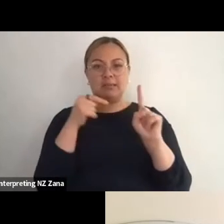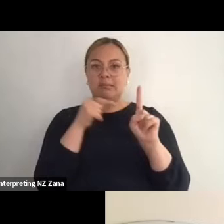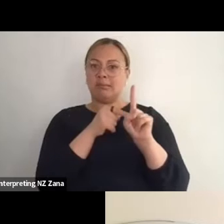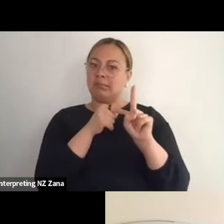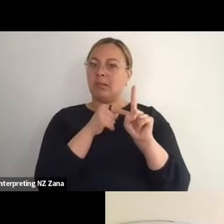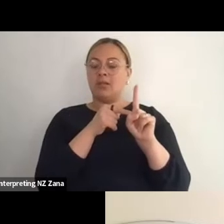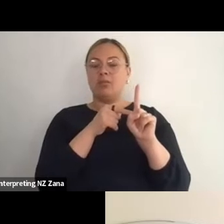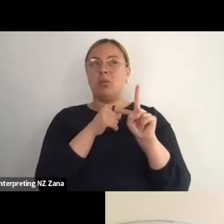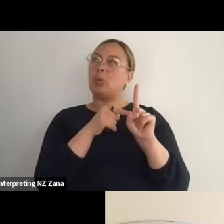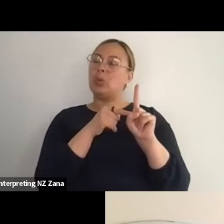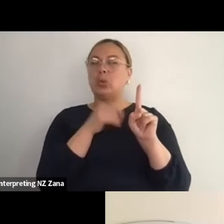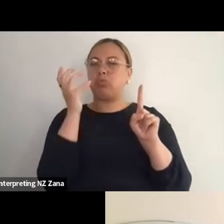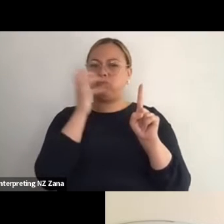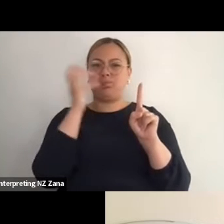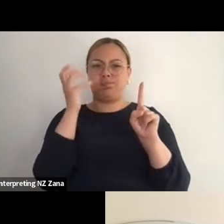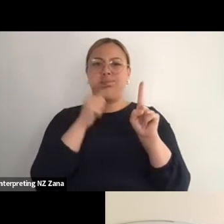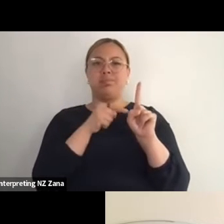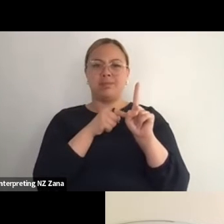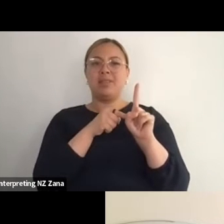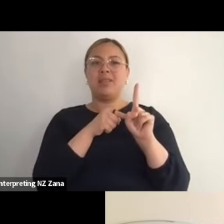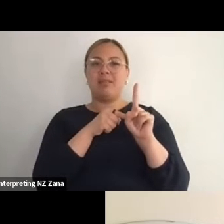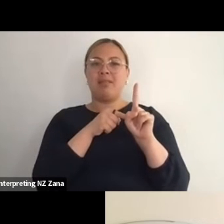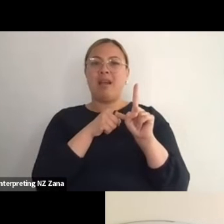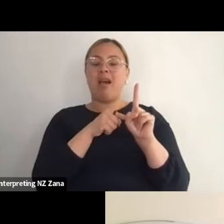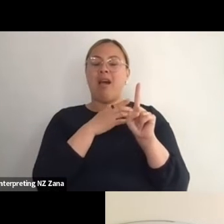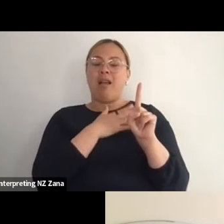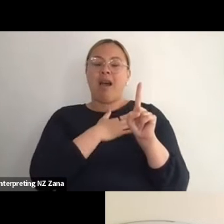sanctifying him, I think there are things that I love about him and there are things that I hate